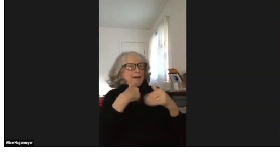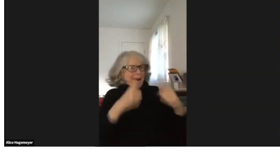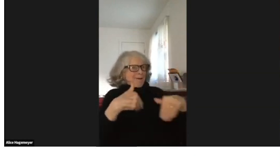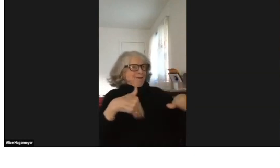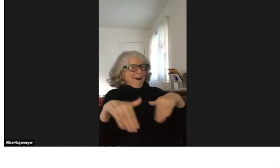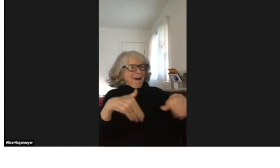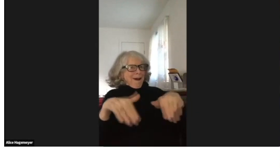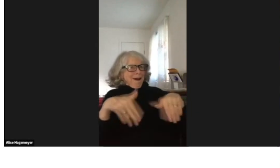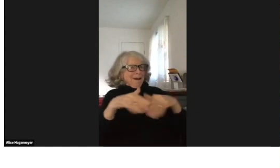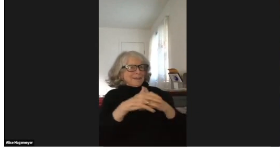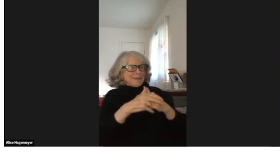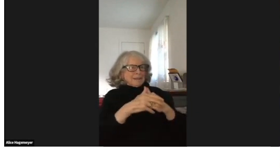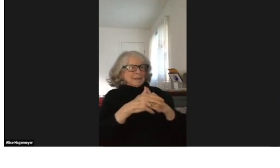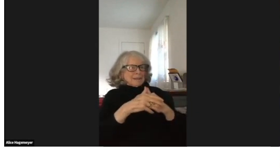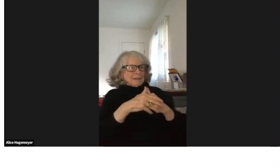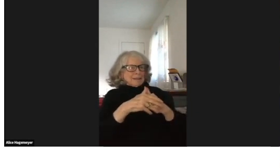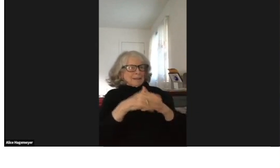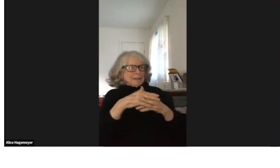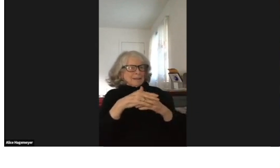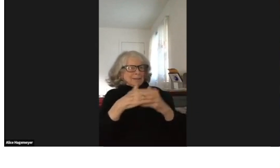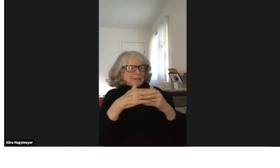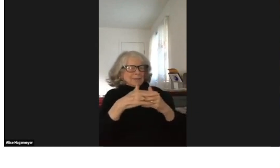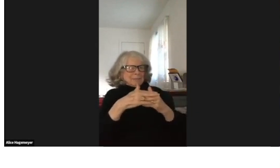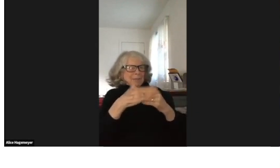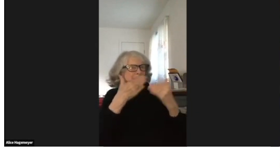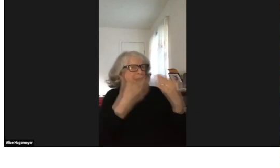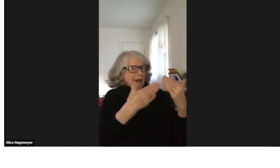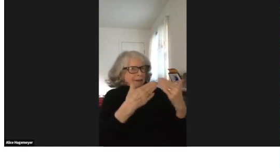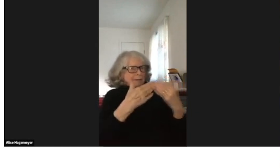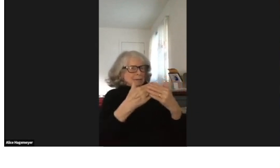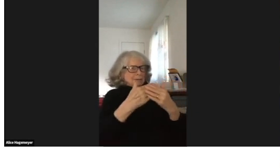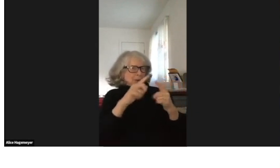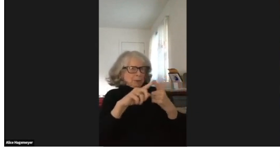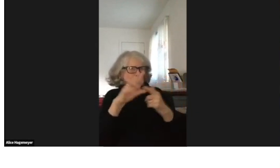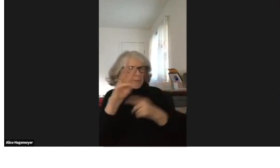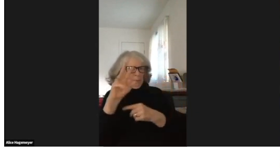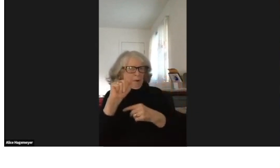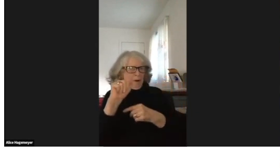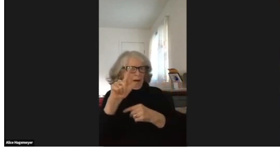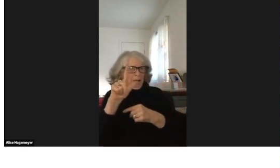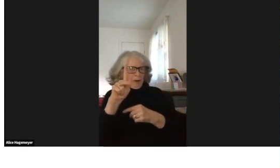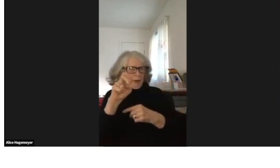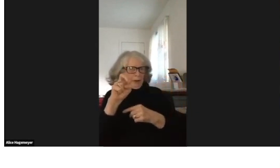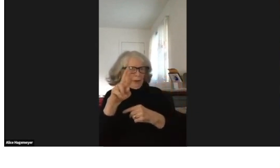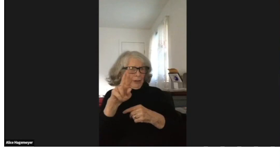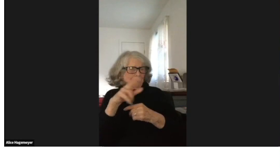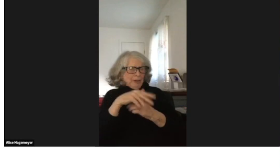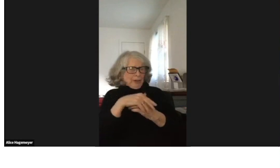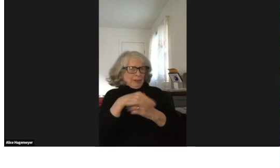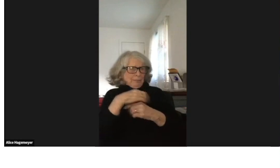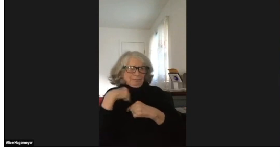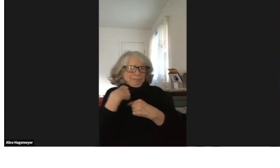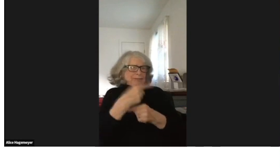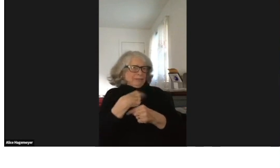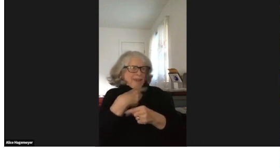Now, I can walk thanks to a walker.